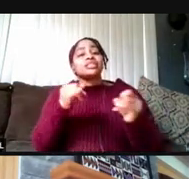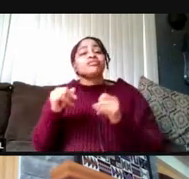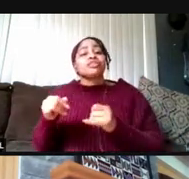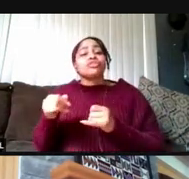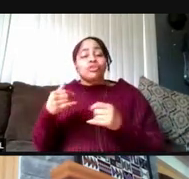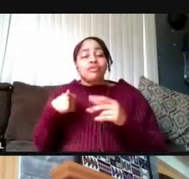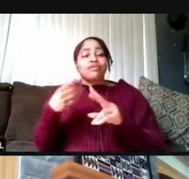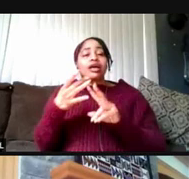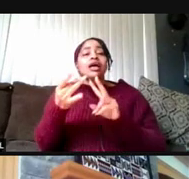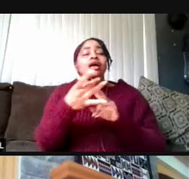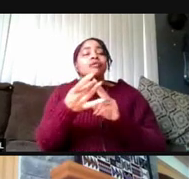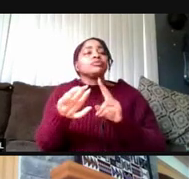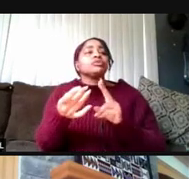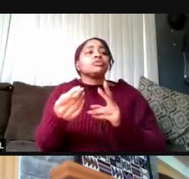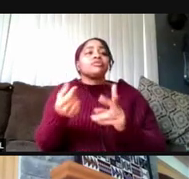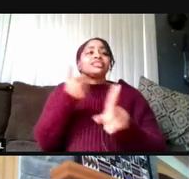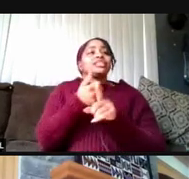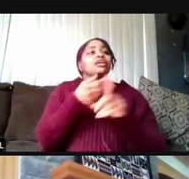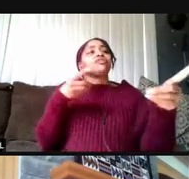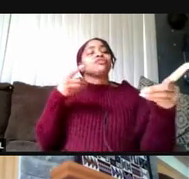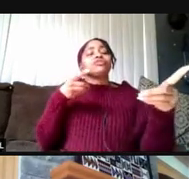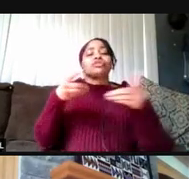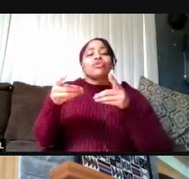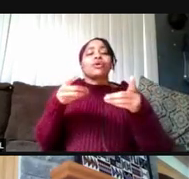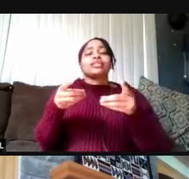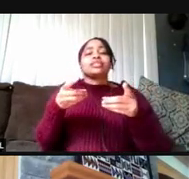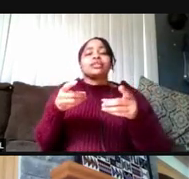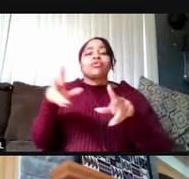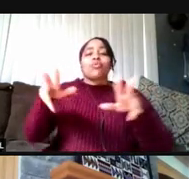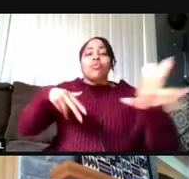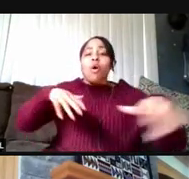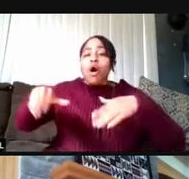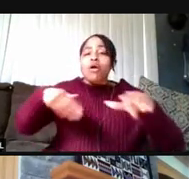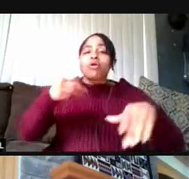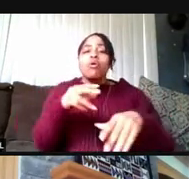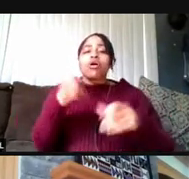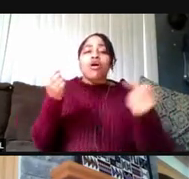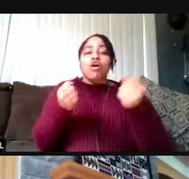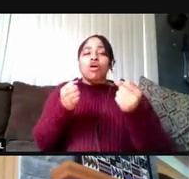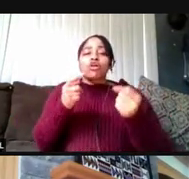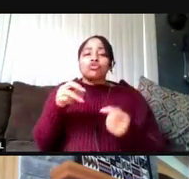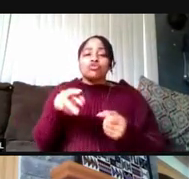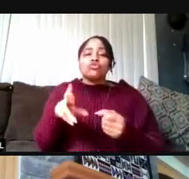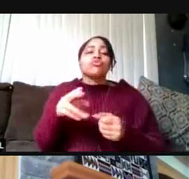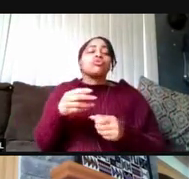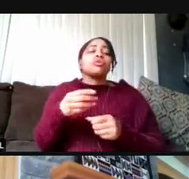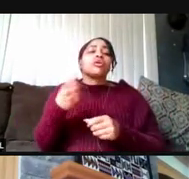of a self-directed walking or car tour. We've actually developed a special digital mapping